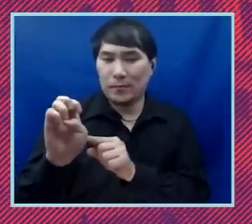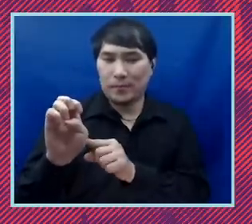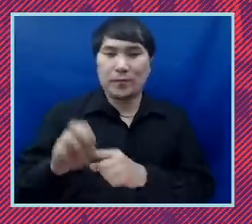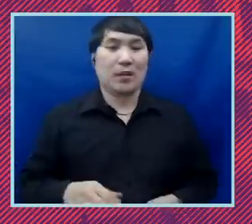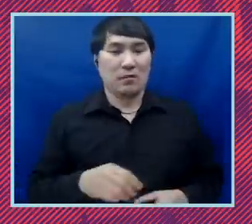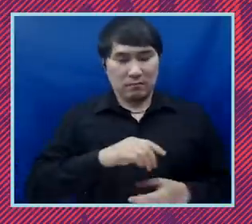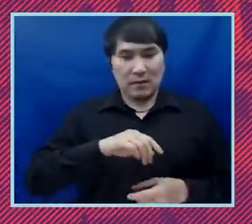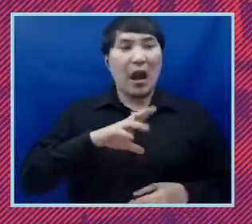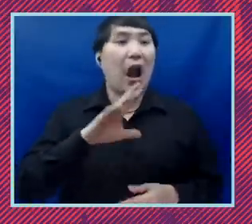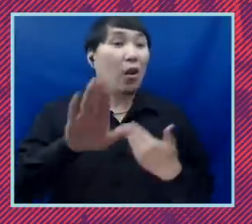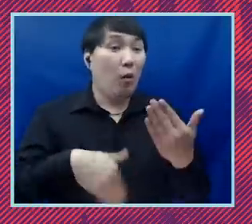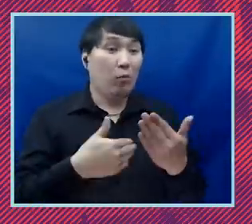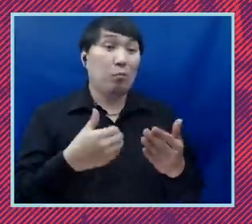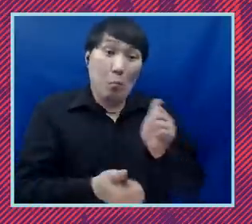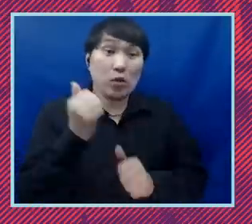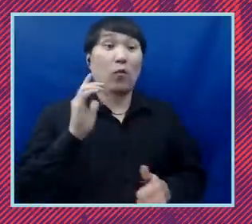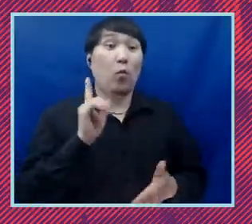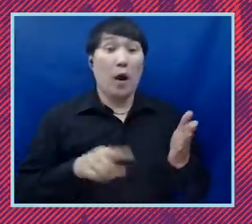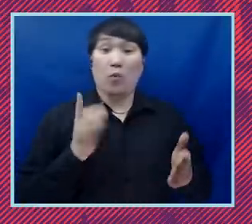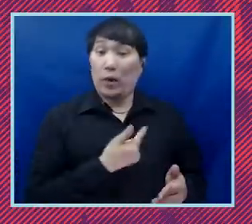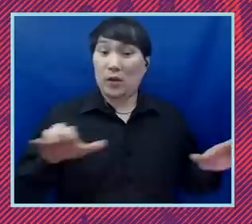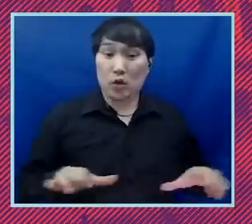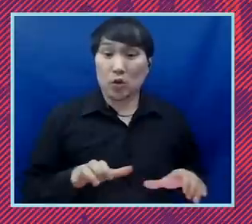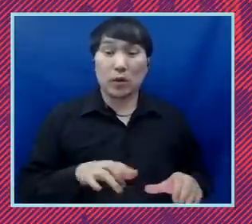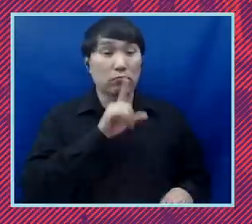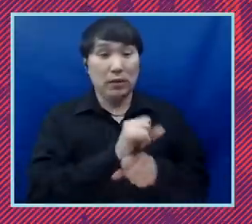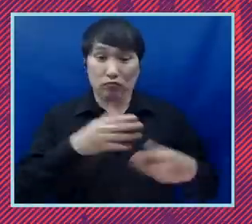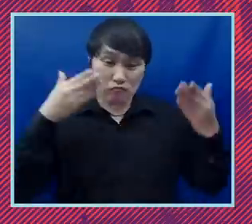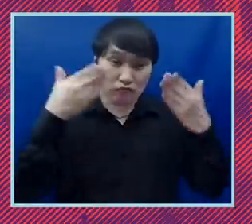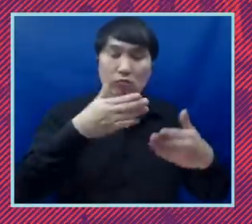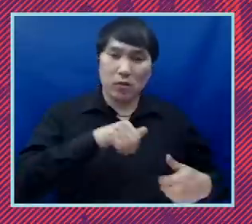is truly racial justice work. And now we're just redoubling those efforts and our focus and